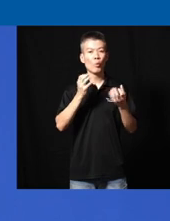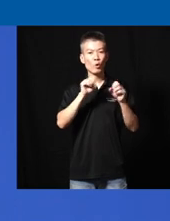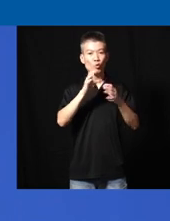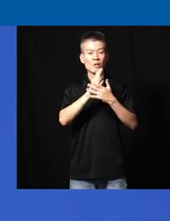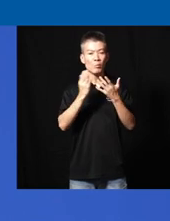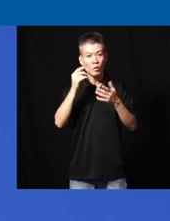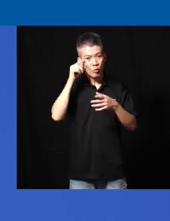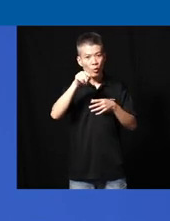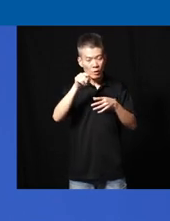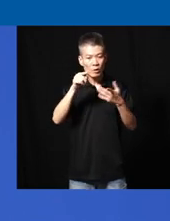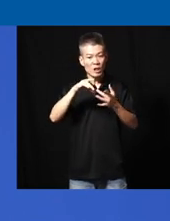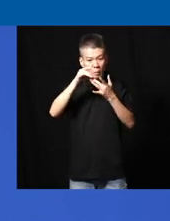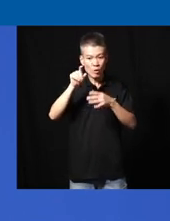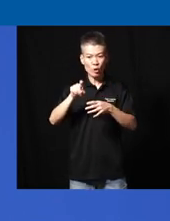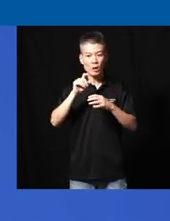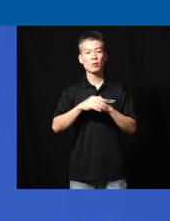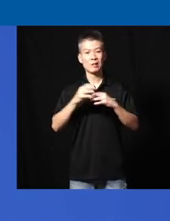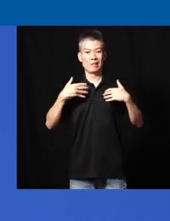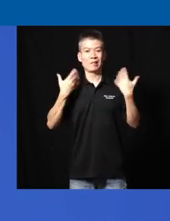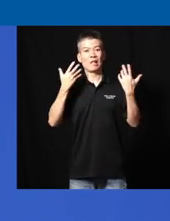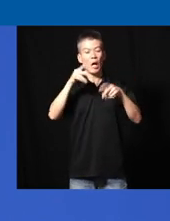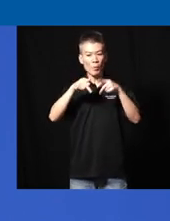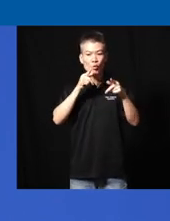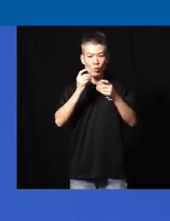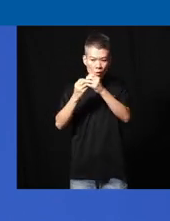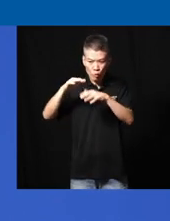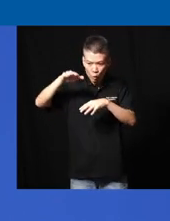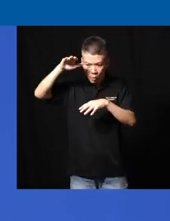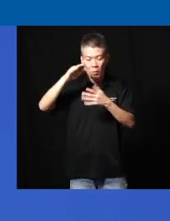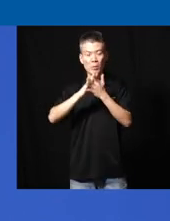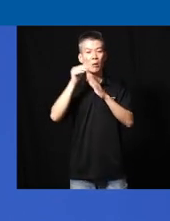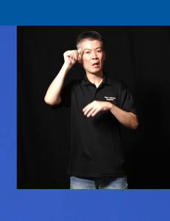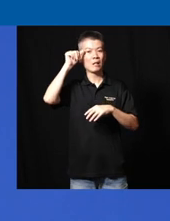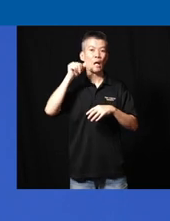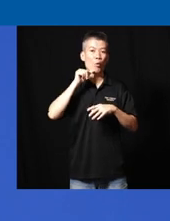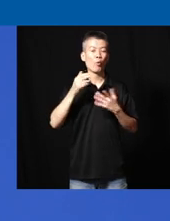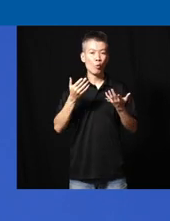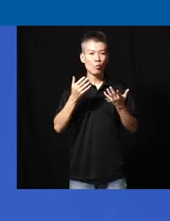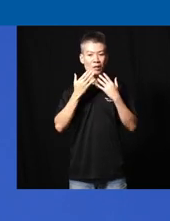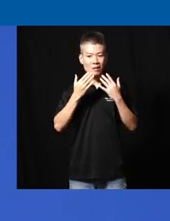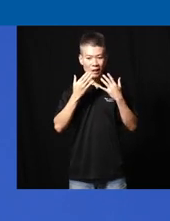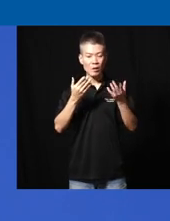do something for this special young people who will grow up one day to be adult thanksg and